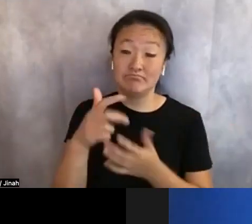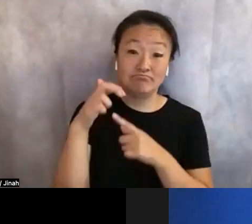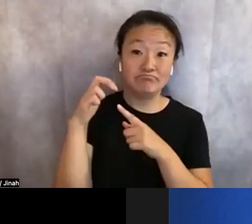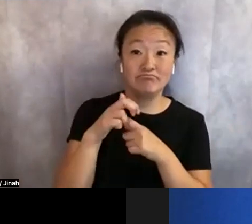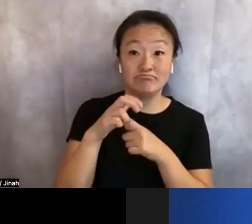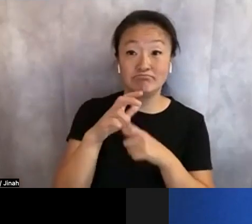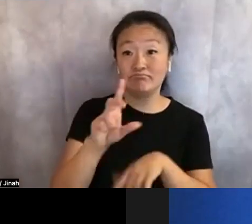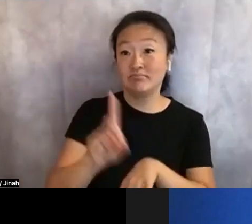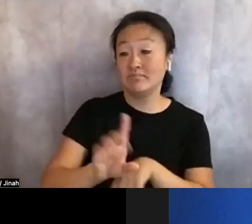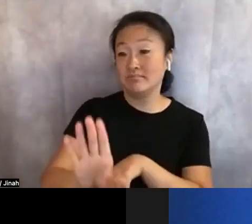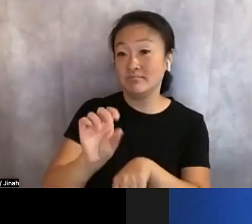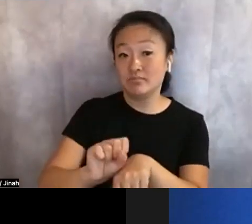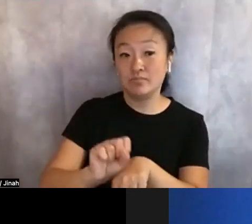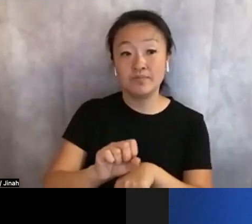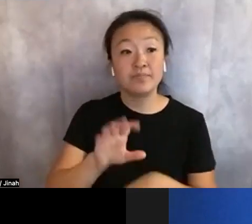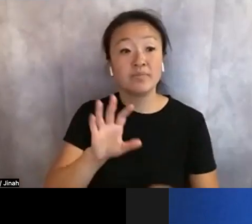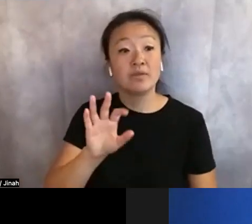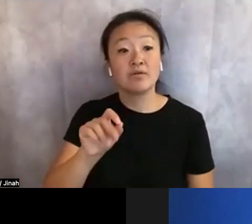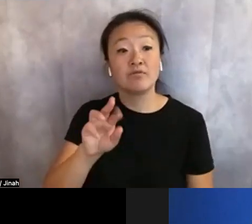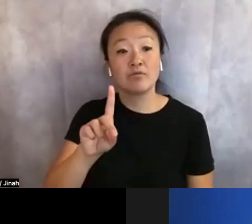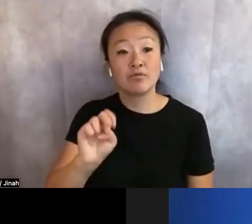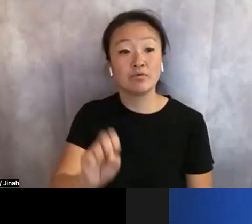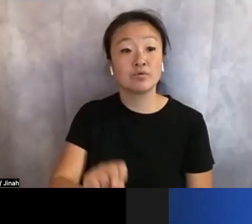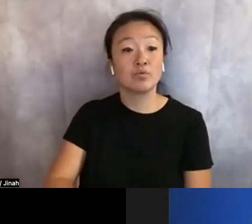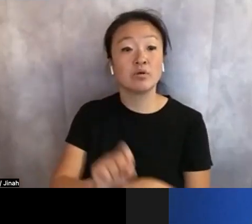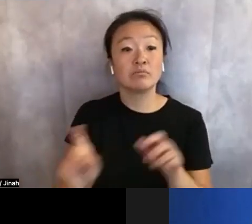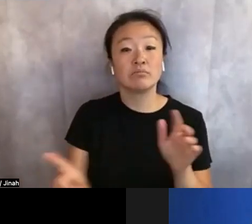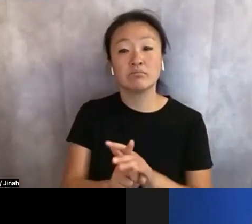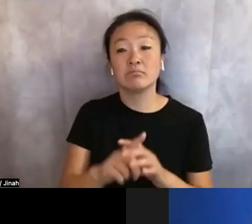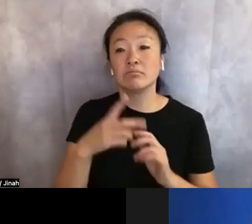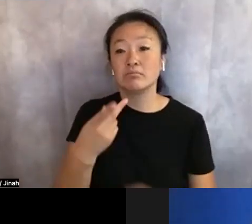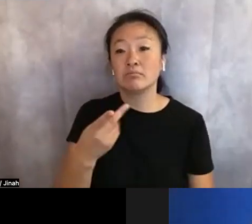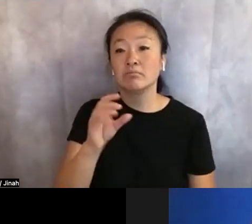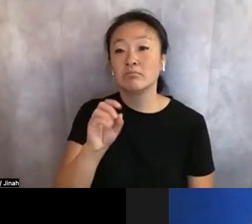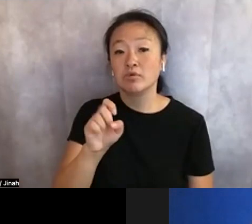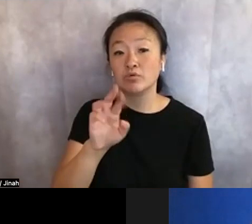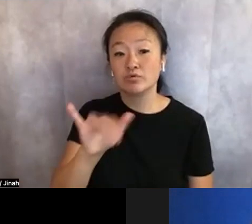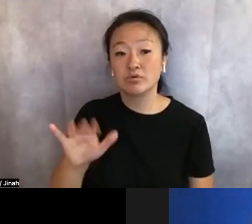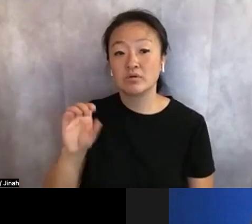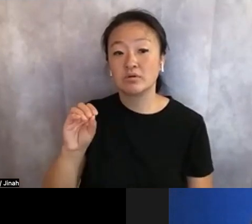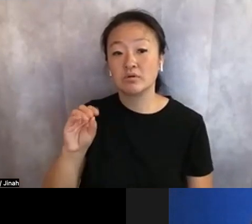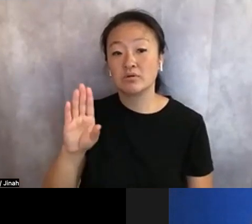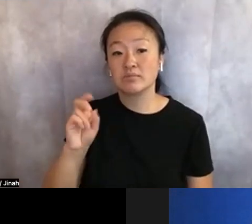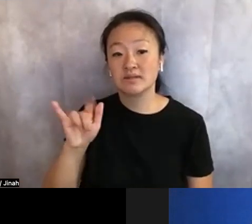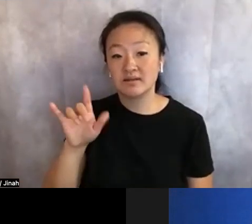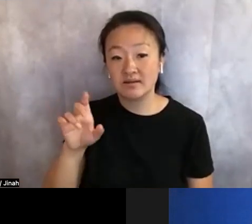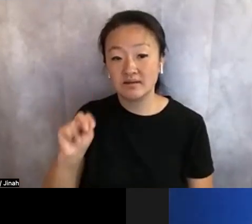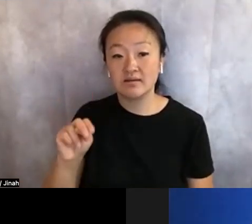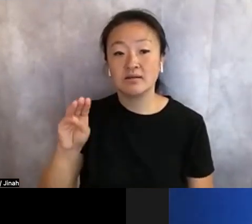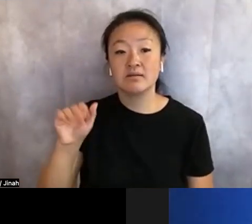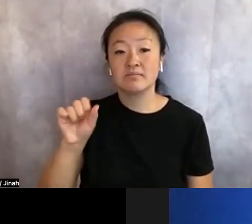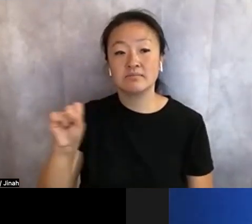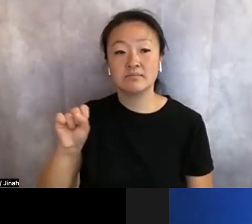is—Forde’s work has appeared in Poetry, Obsidian, Massachusetts Review, and more. In her spare time,